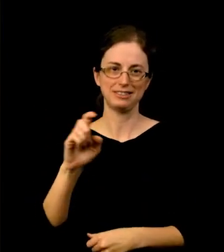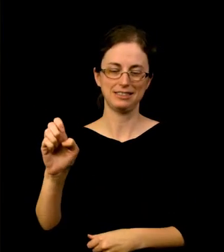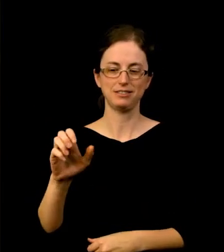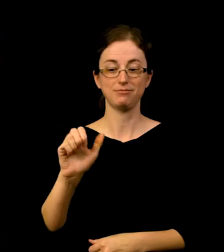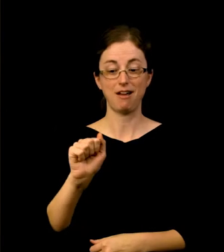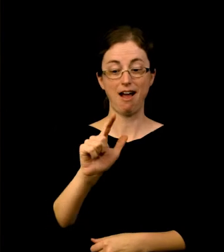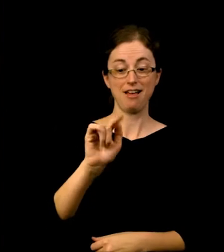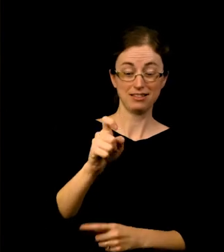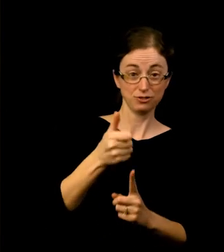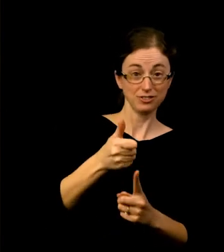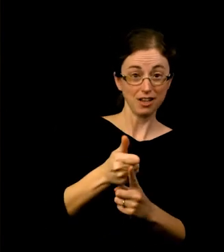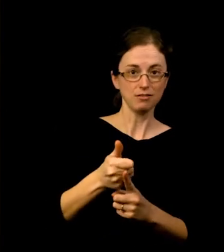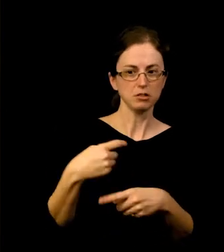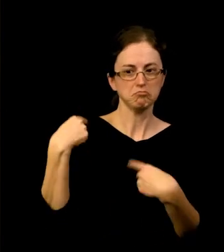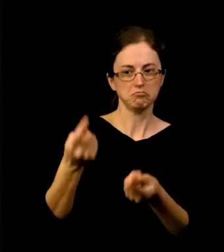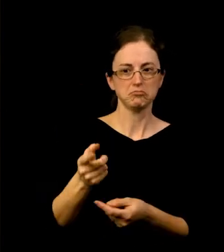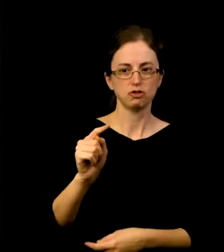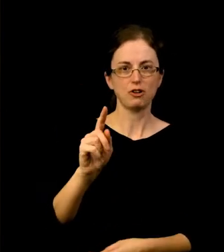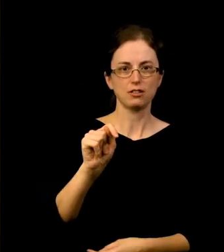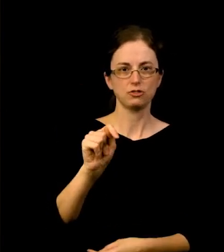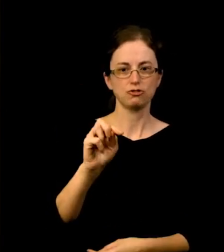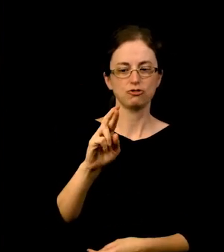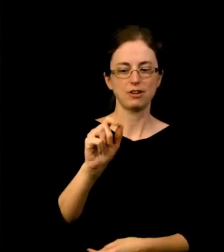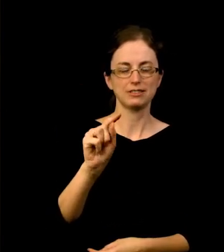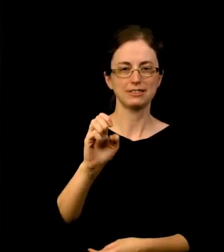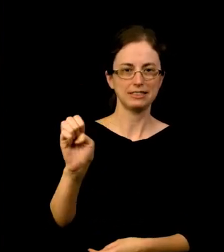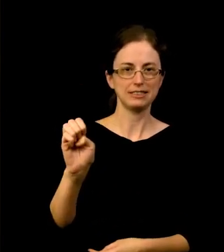skills, particularly as the Co-Chair of the Museum’s Connection